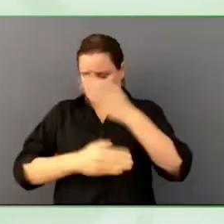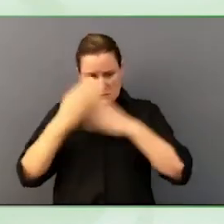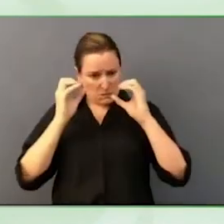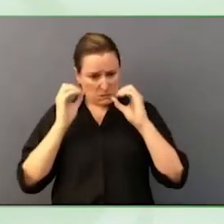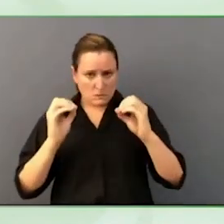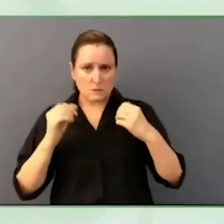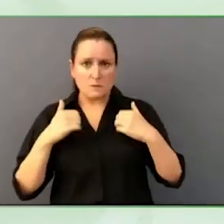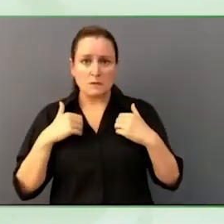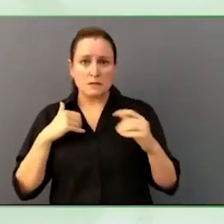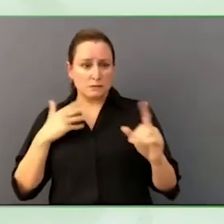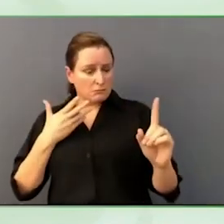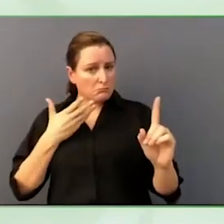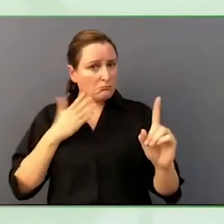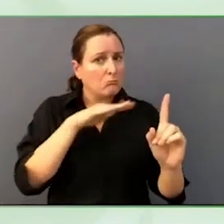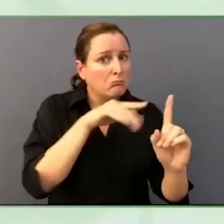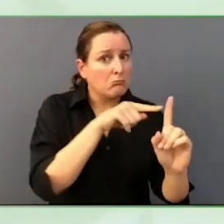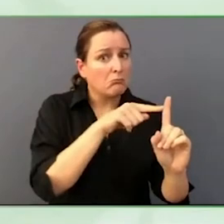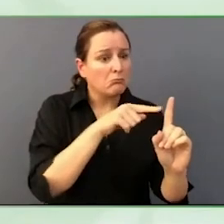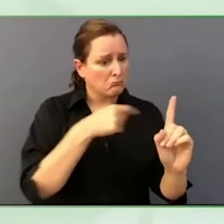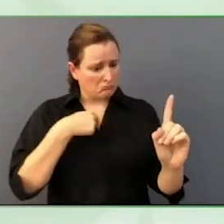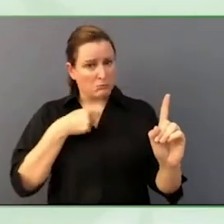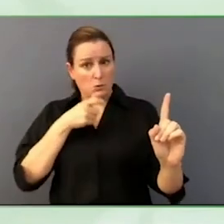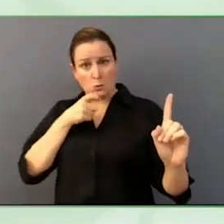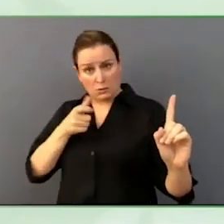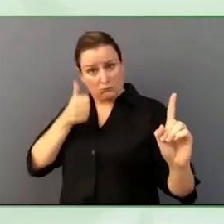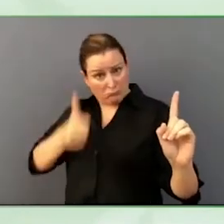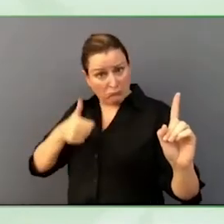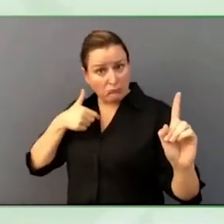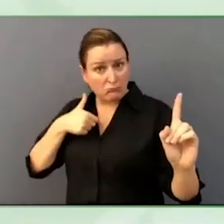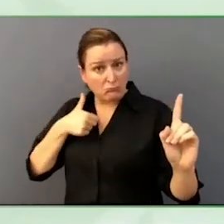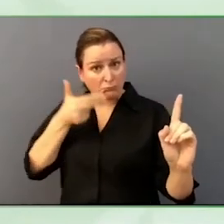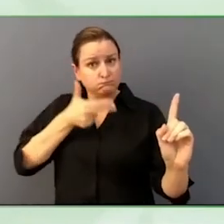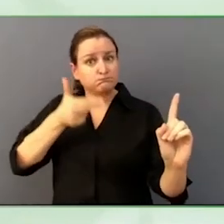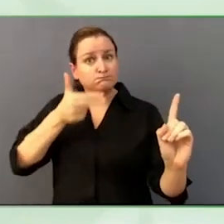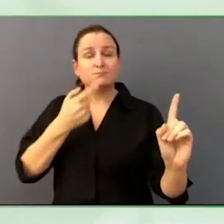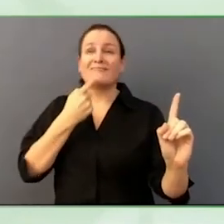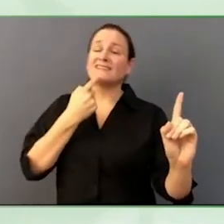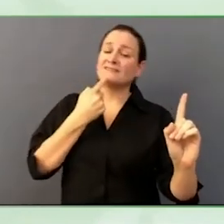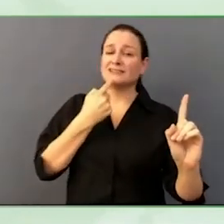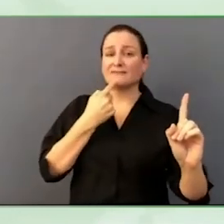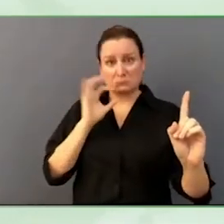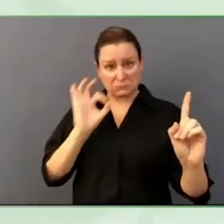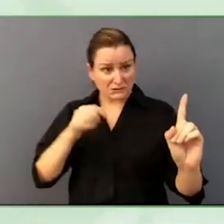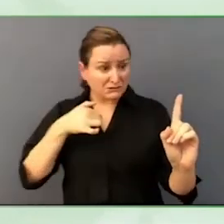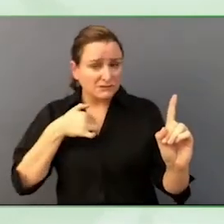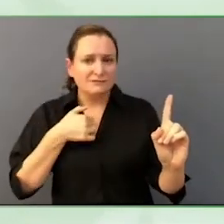persons of disabilities, and I would say simply don't be afraid, it is